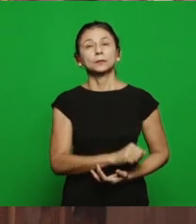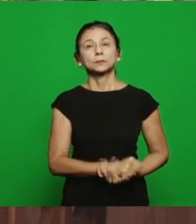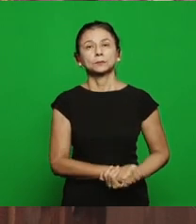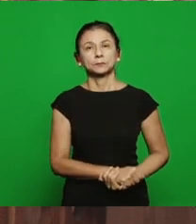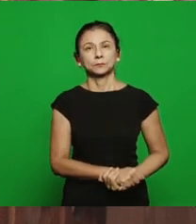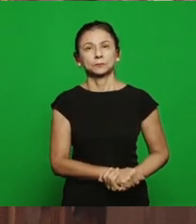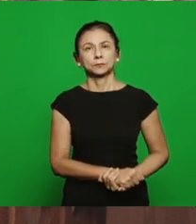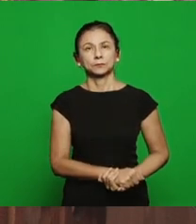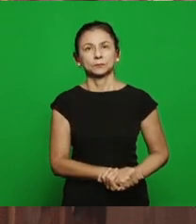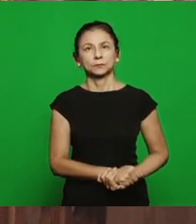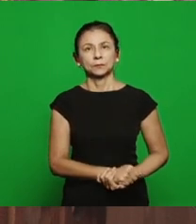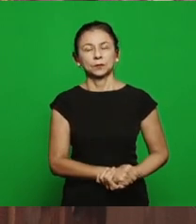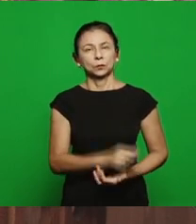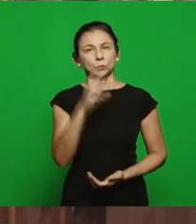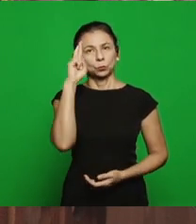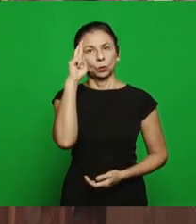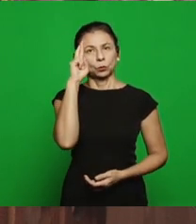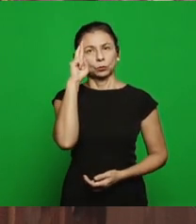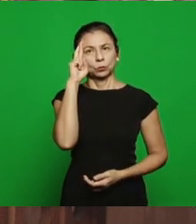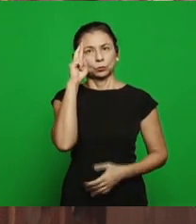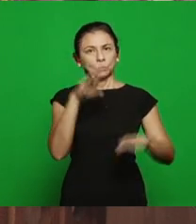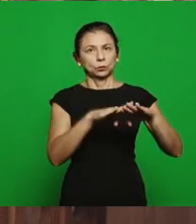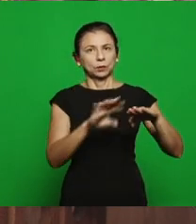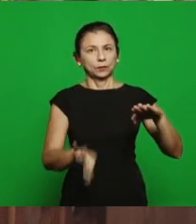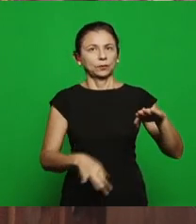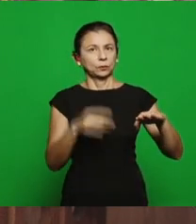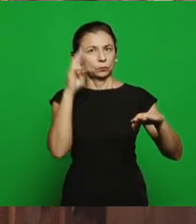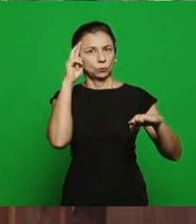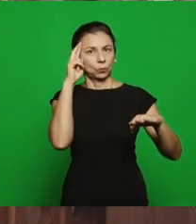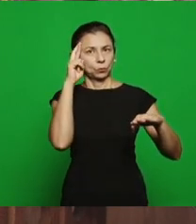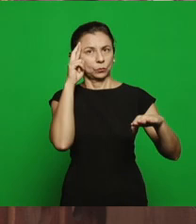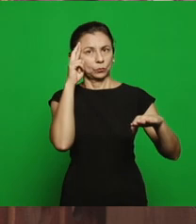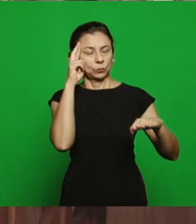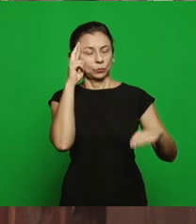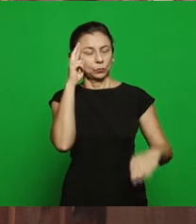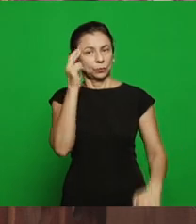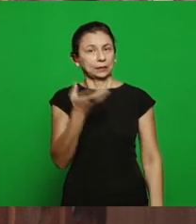the owner of the vineyard, all she